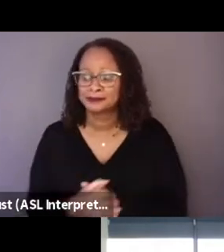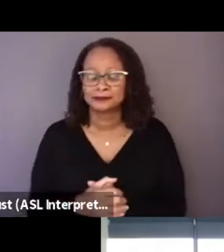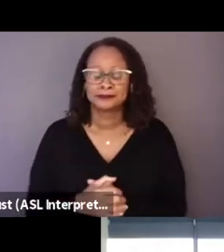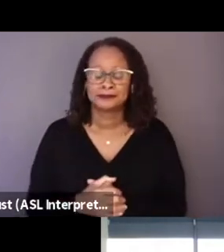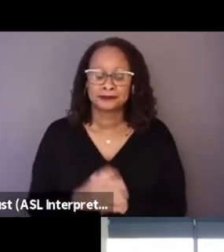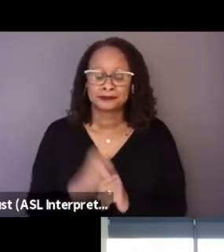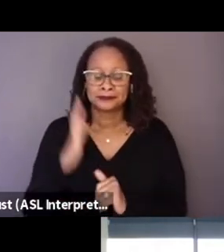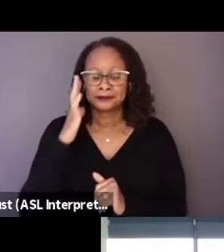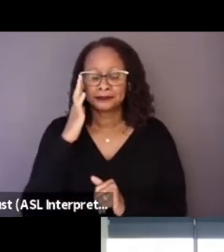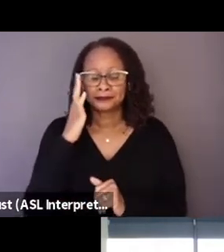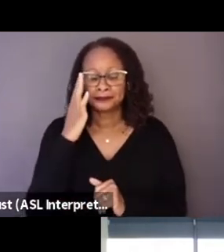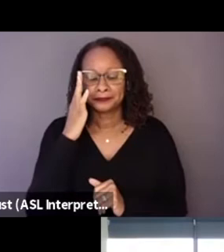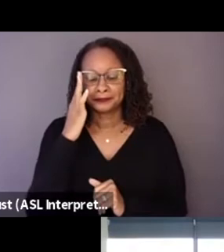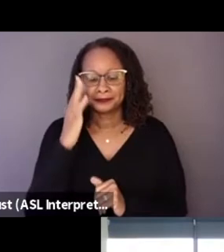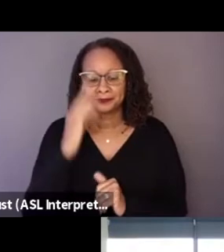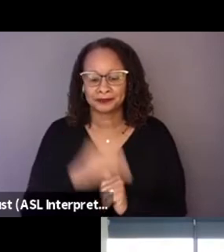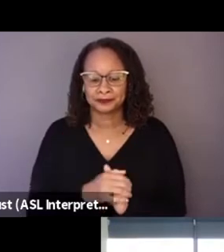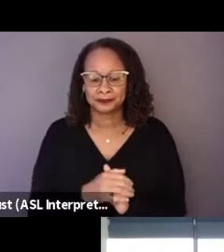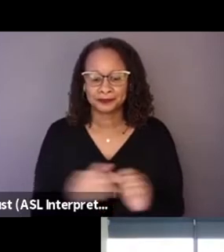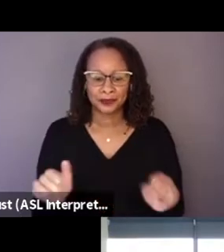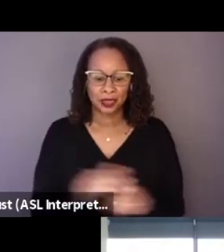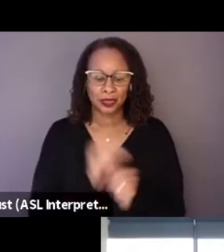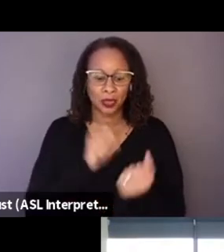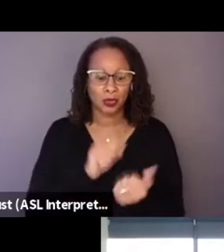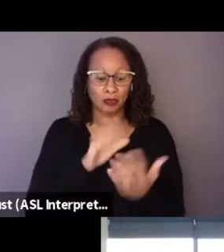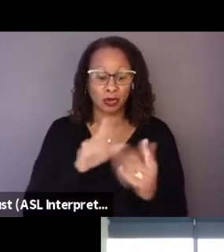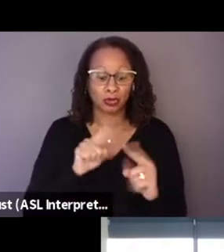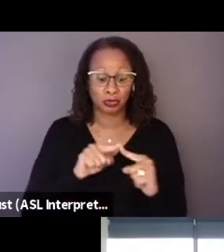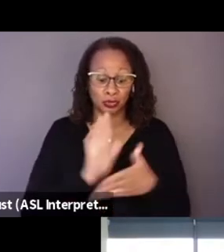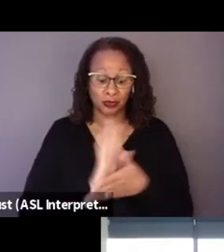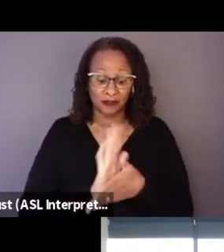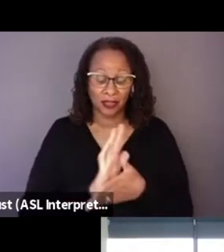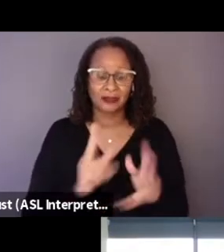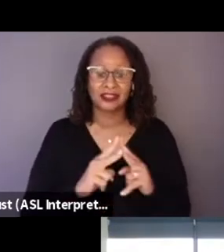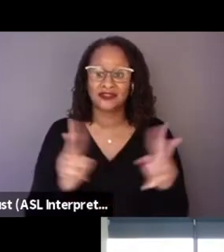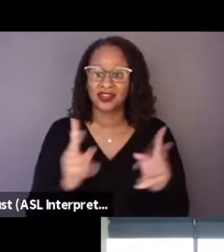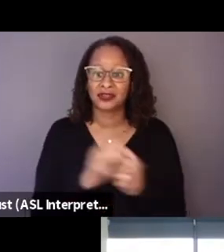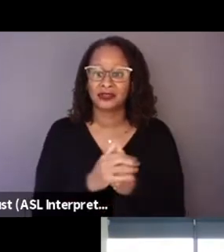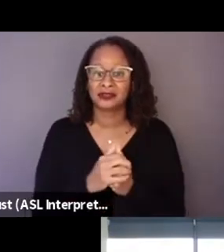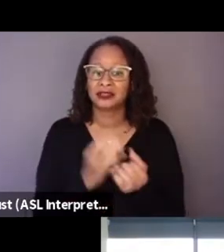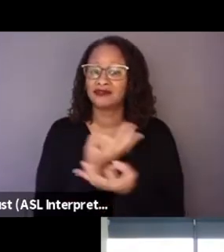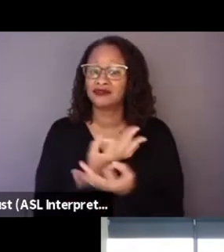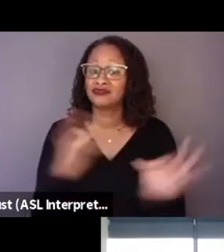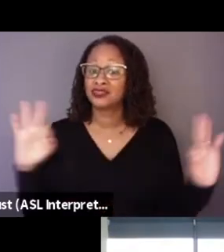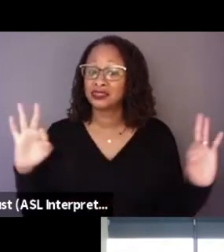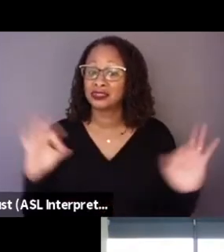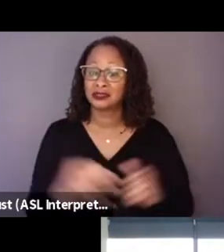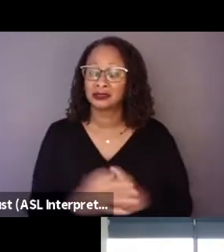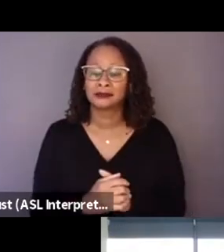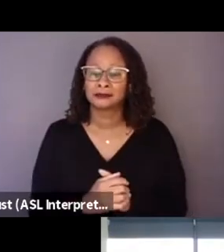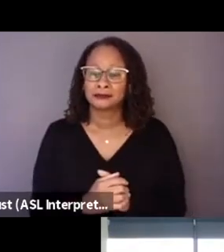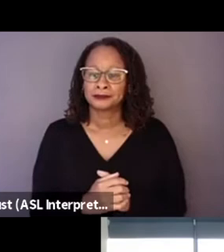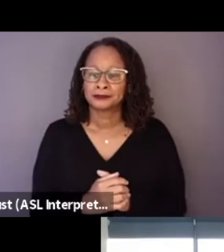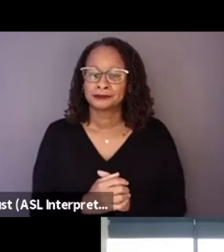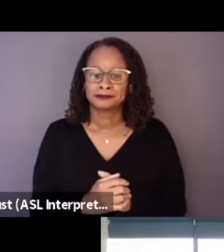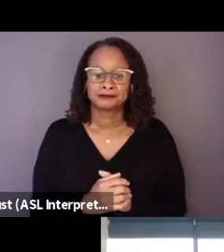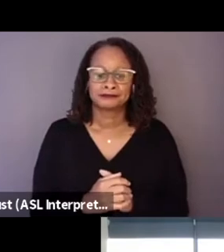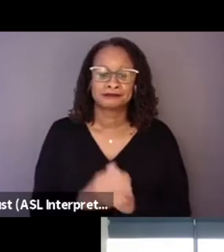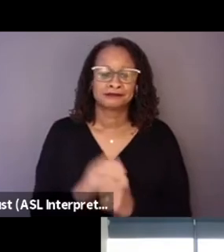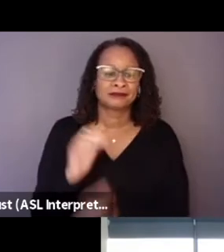the whole approach to this film was very free in that we, Elena, Daniela and I, got together